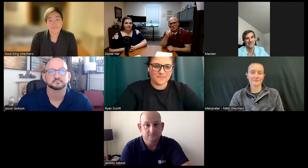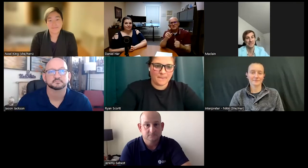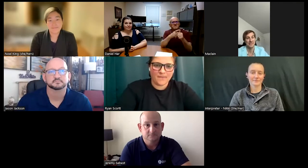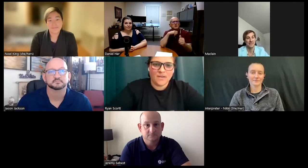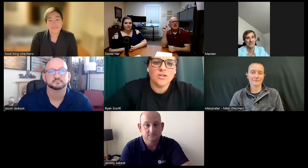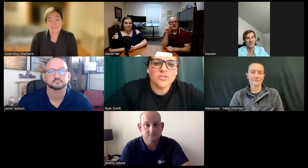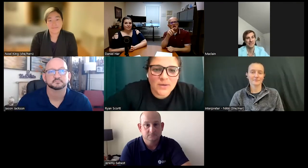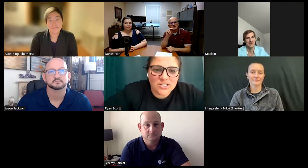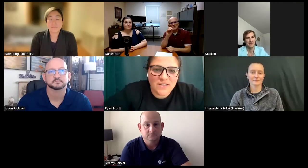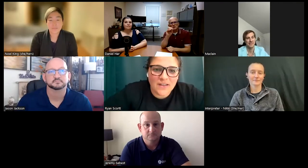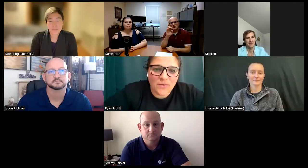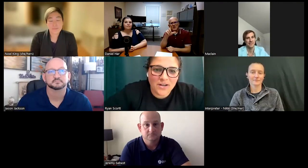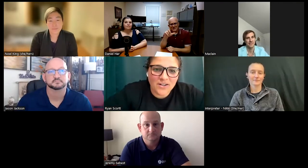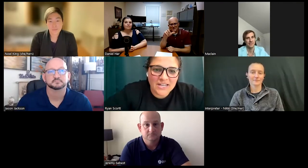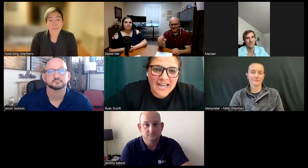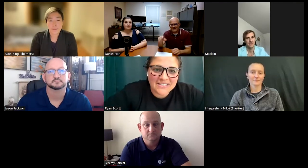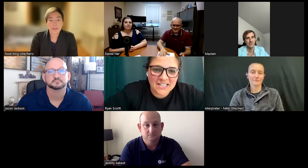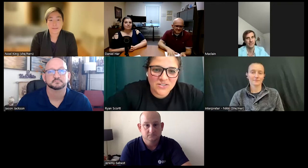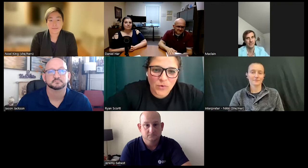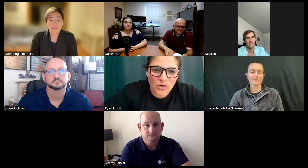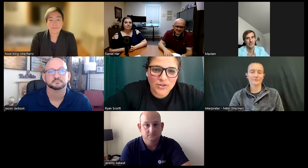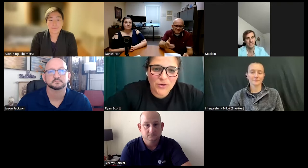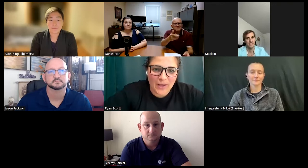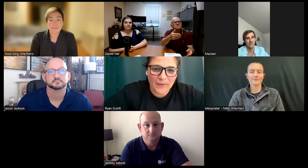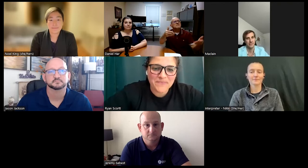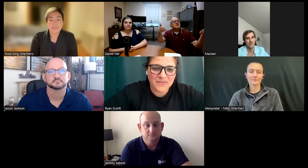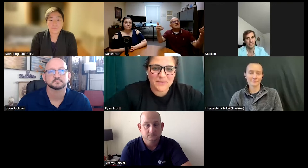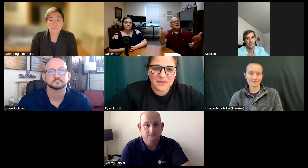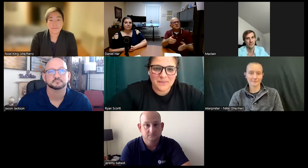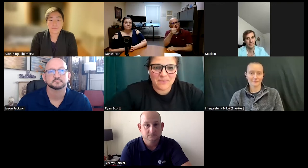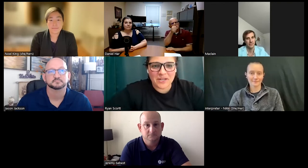So, first question that we are going to ask is for Noel.